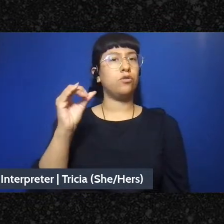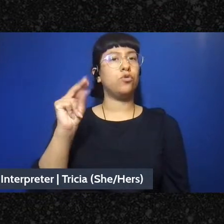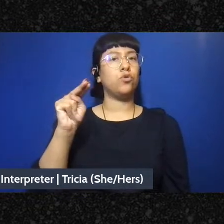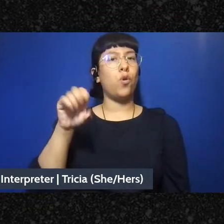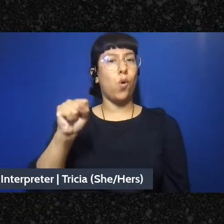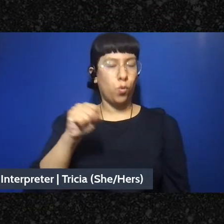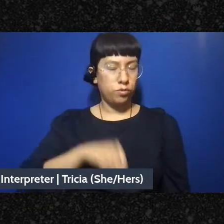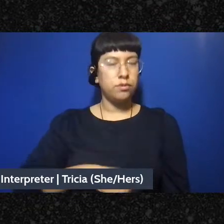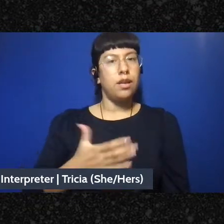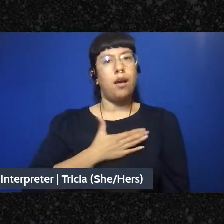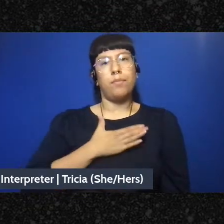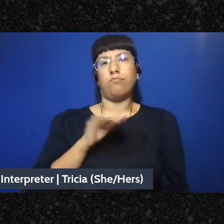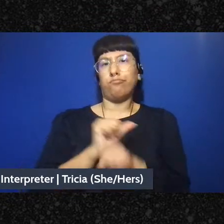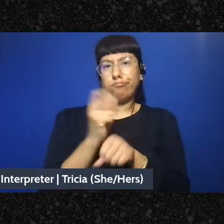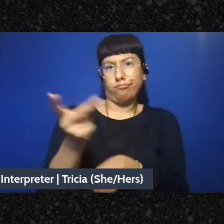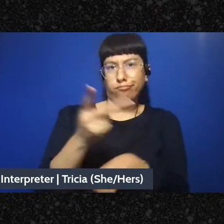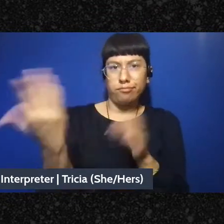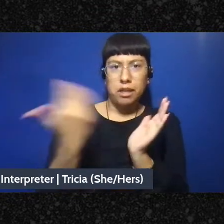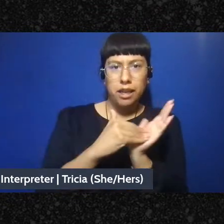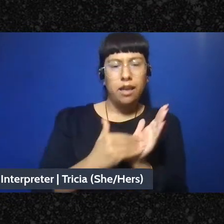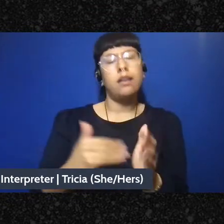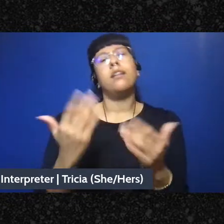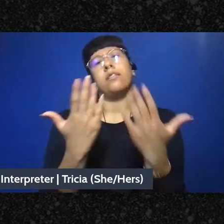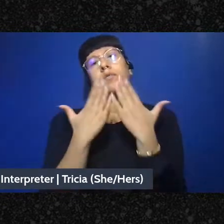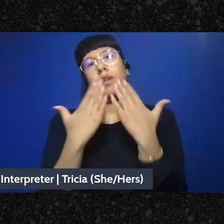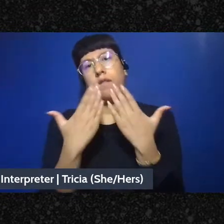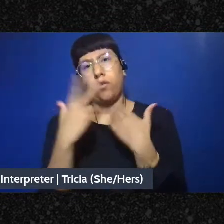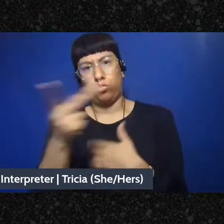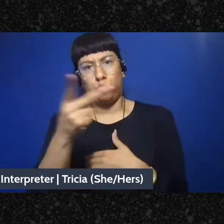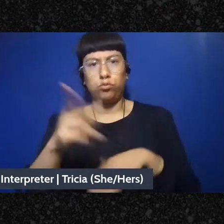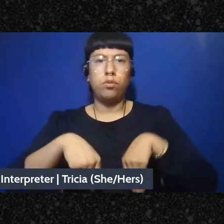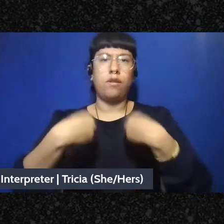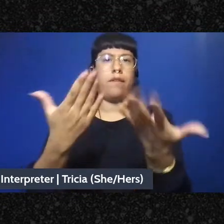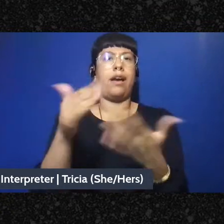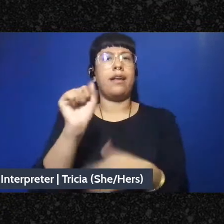be working with you again and we're grateful to you for providing this essential service.